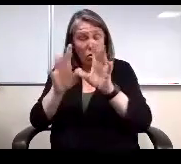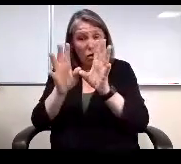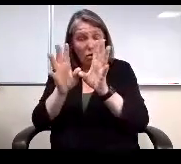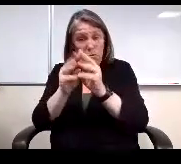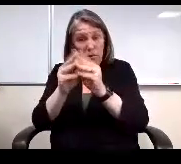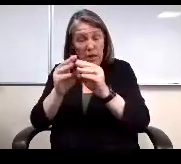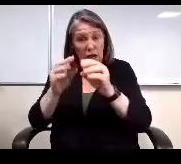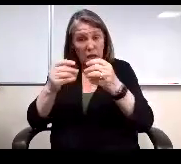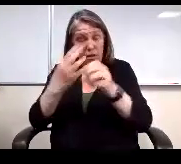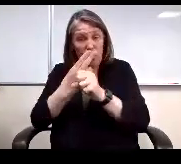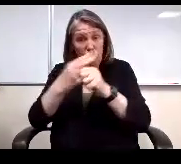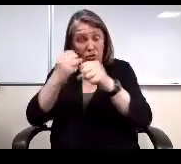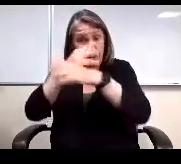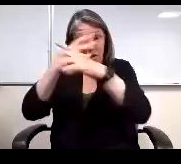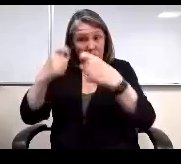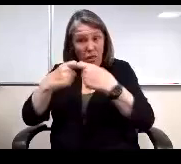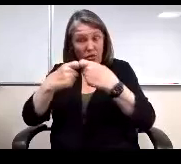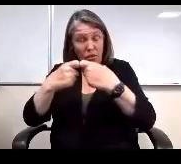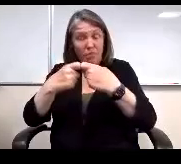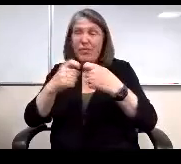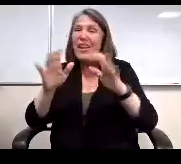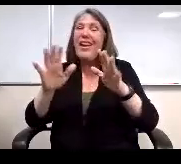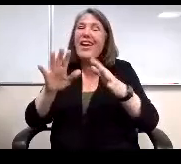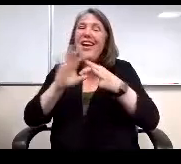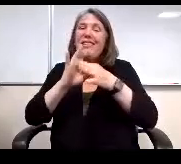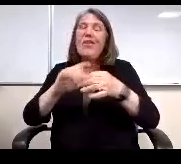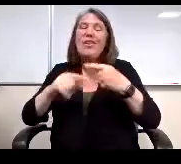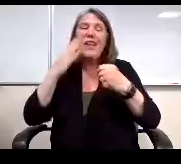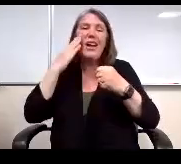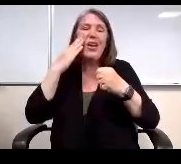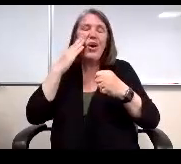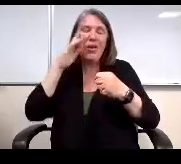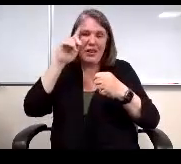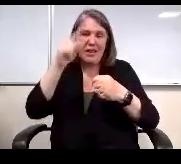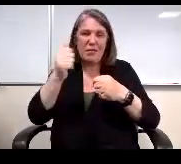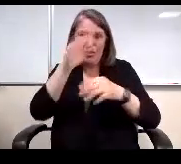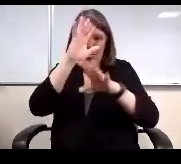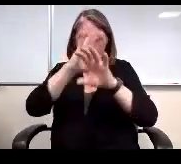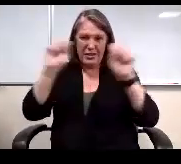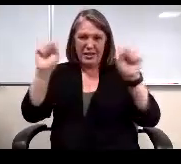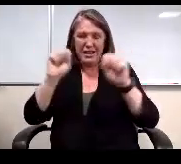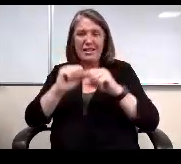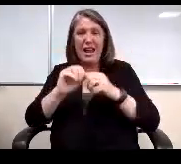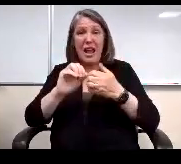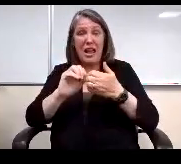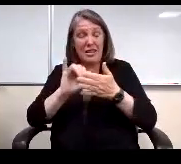As far as I know, it's up to the President of the Board. Is that how we interpret this?